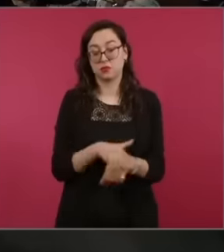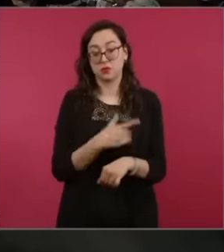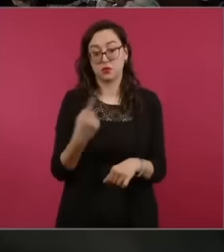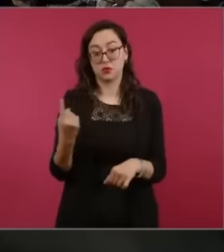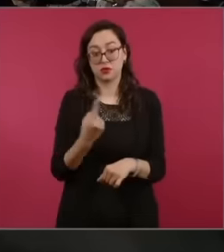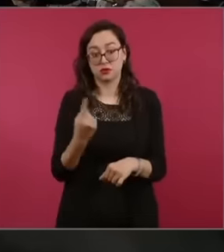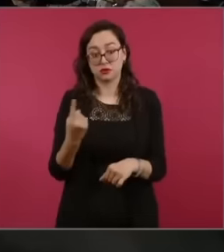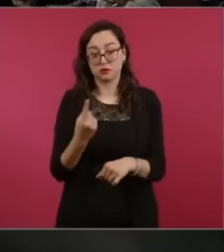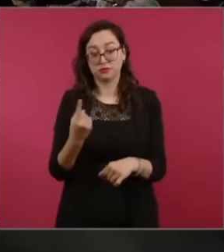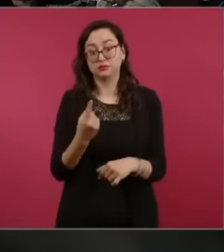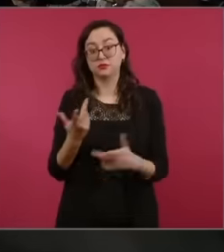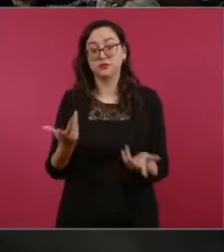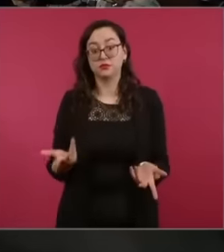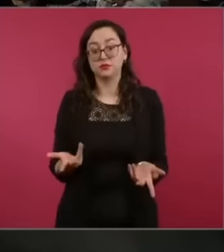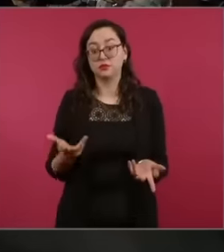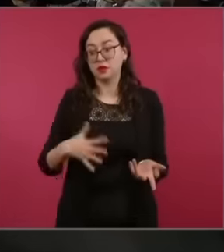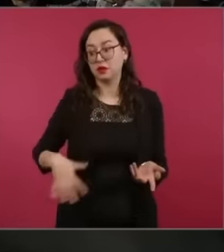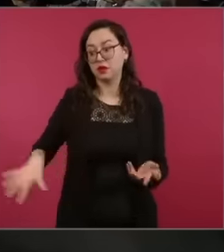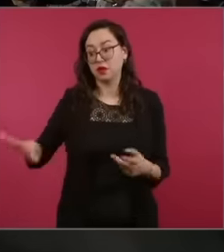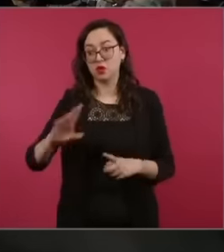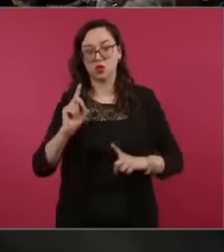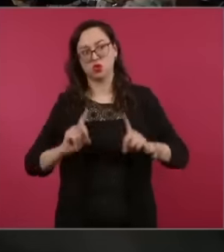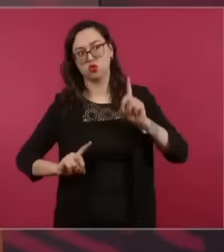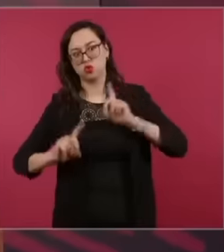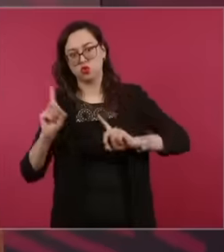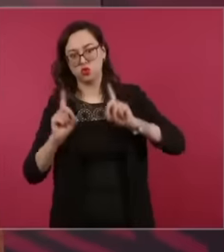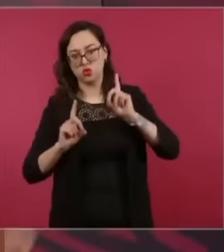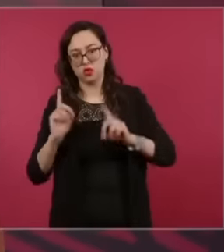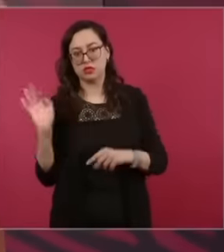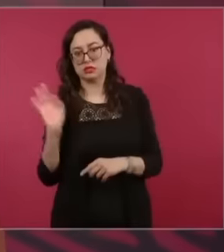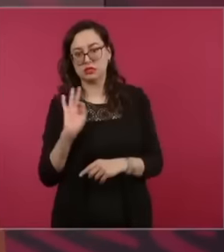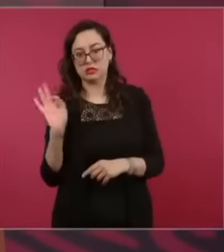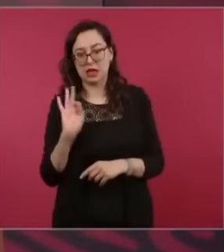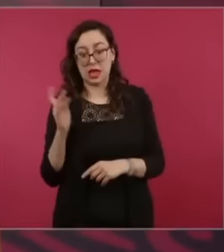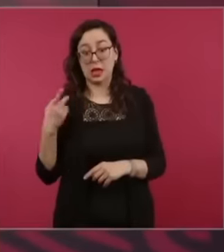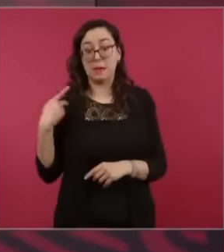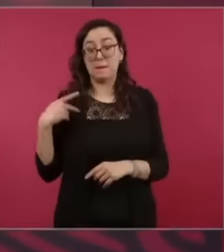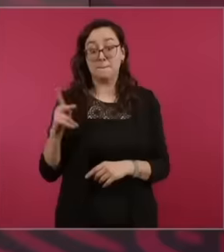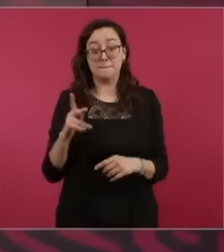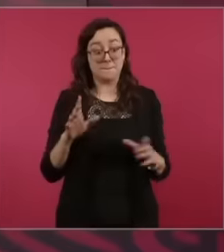adversaries, his friends